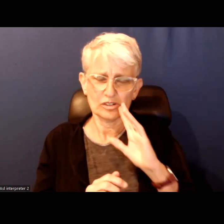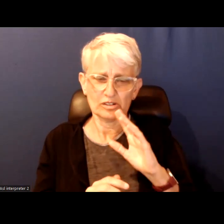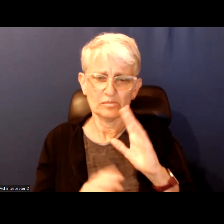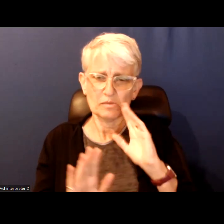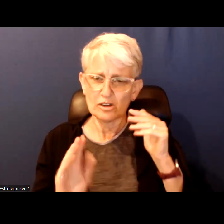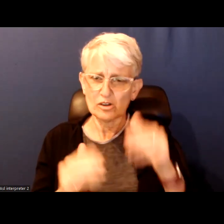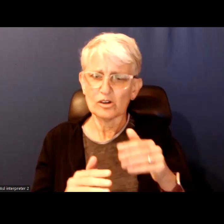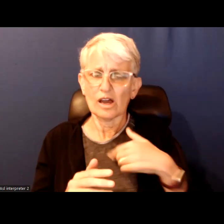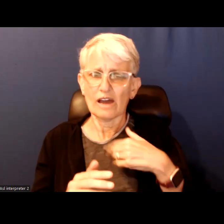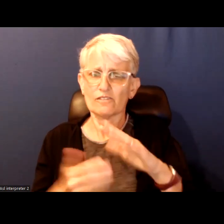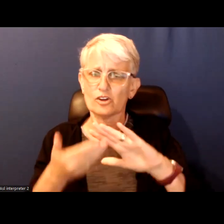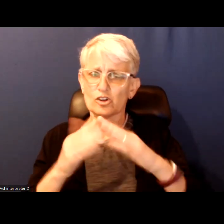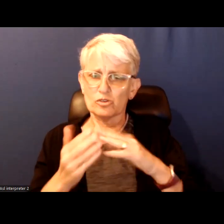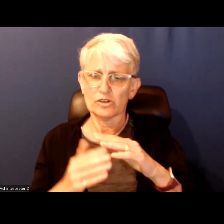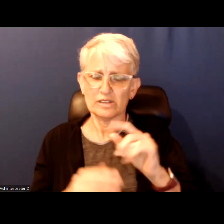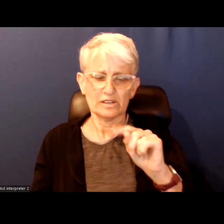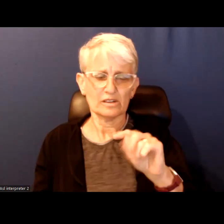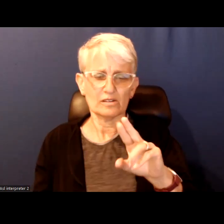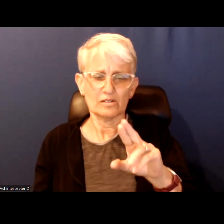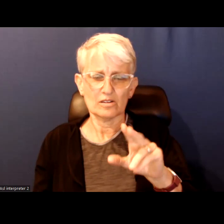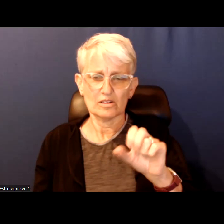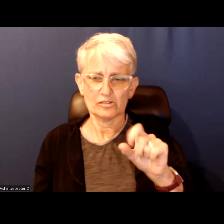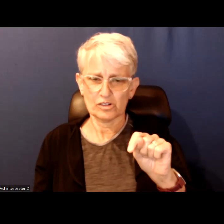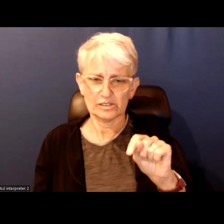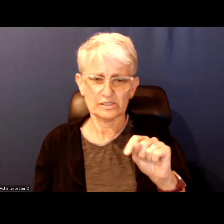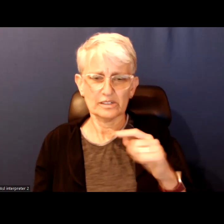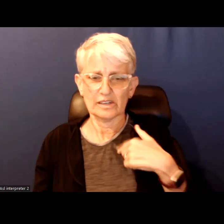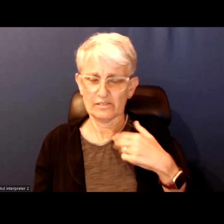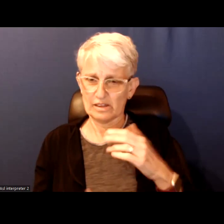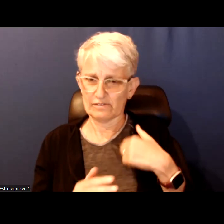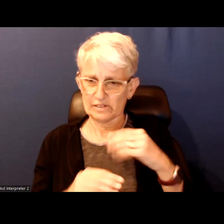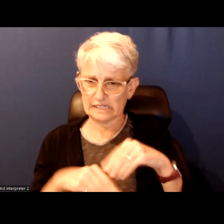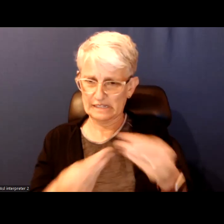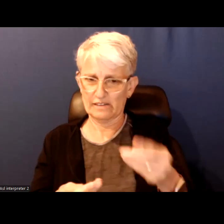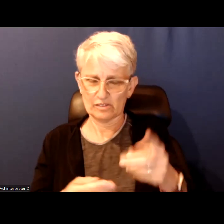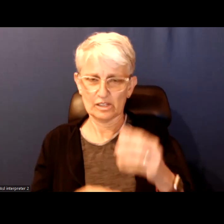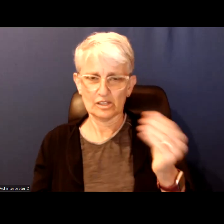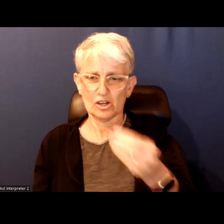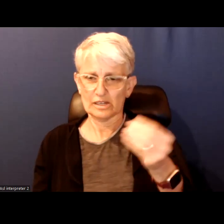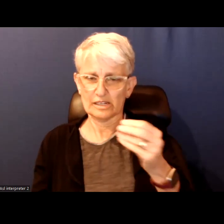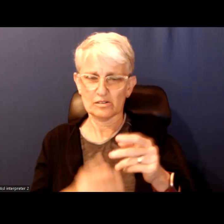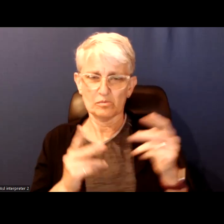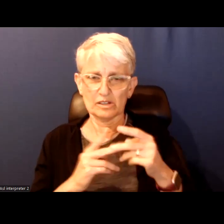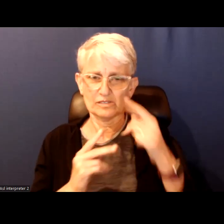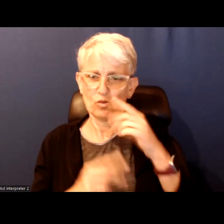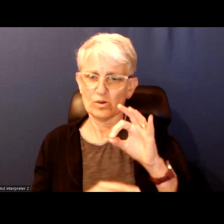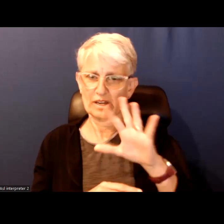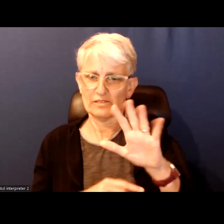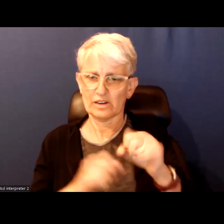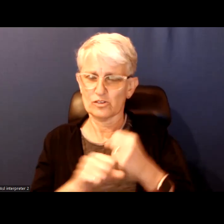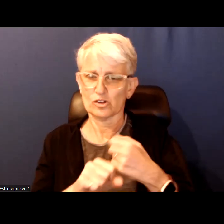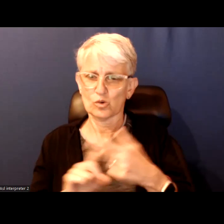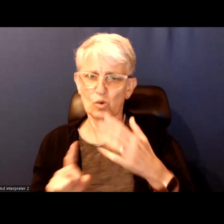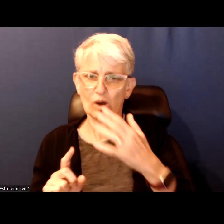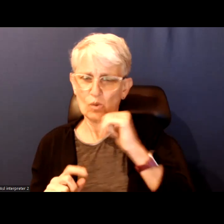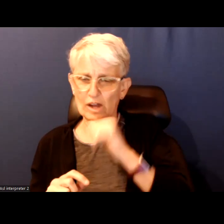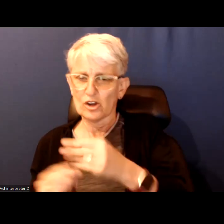Can give the trust at the Ontario place for years why not lend trust to small business